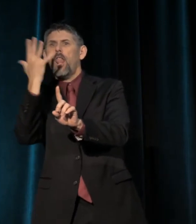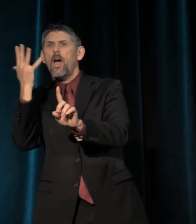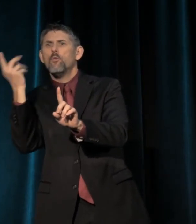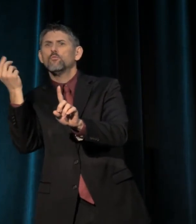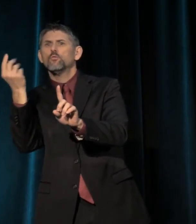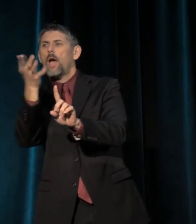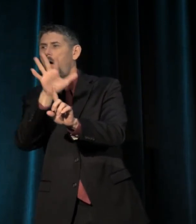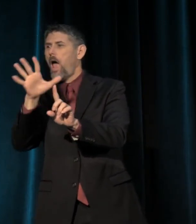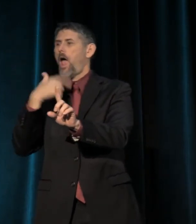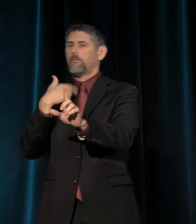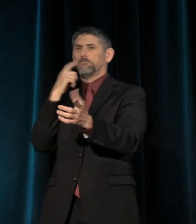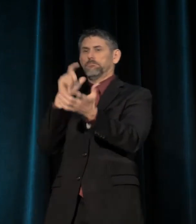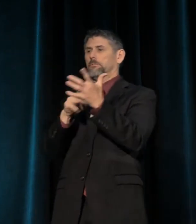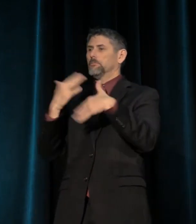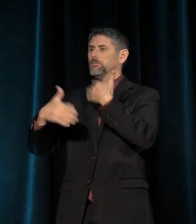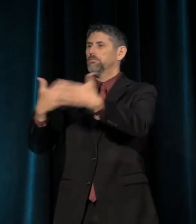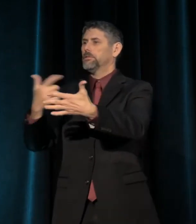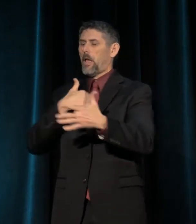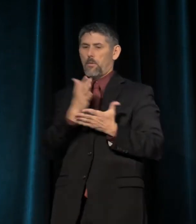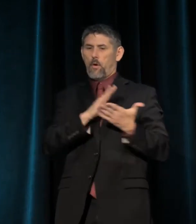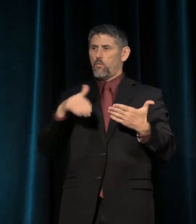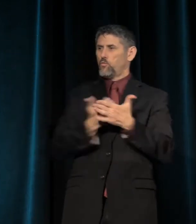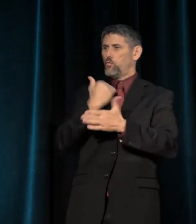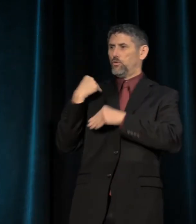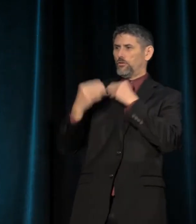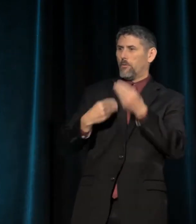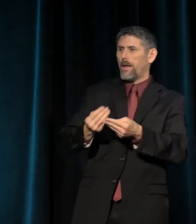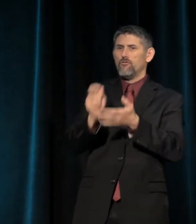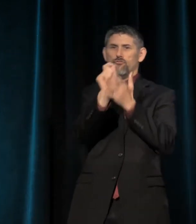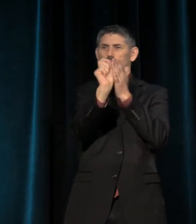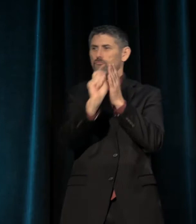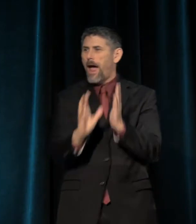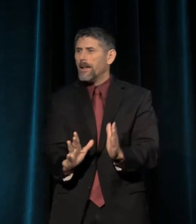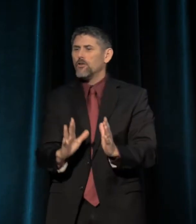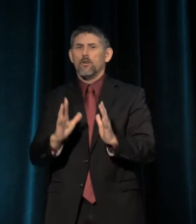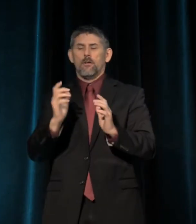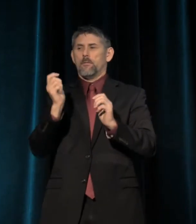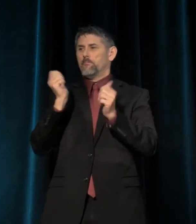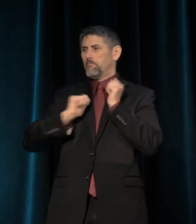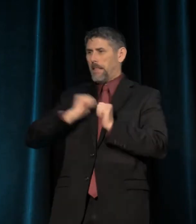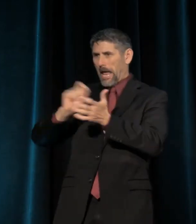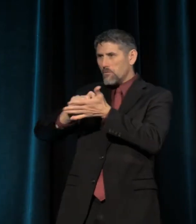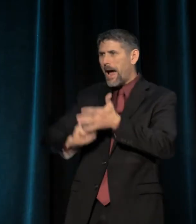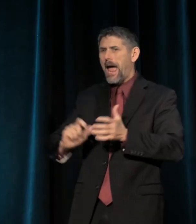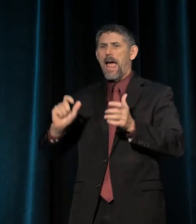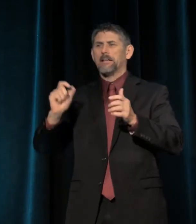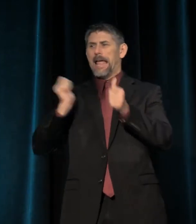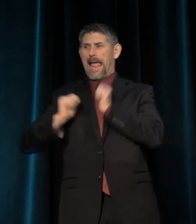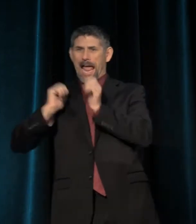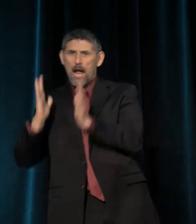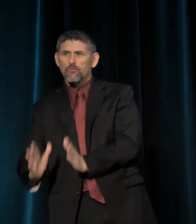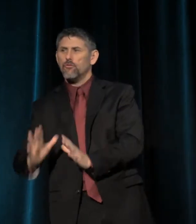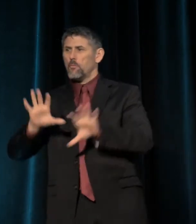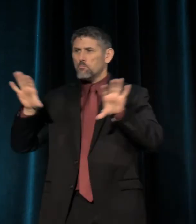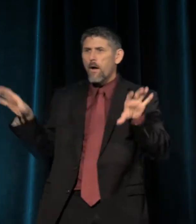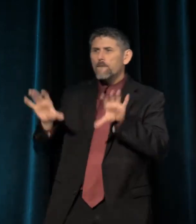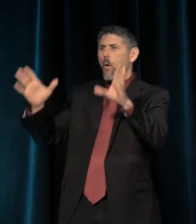I was part of a new generation of writers, and playwrights, and actors, and performers, who are interested in these kinds of questions.